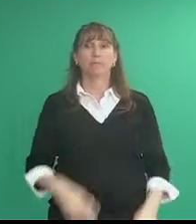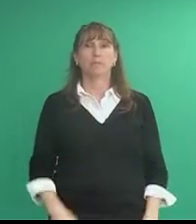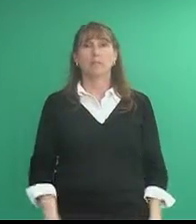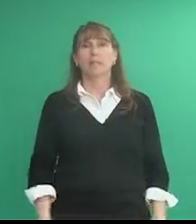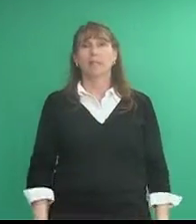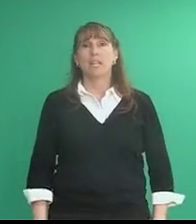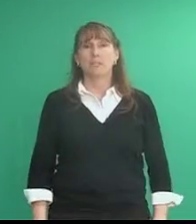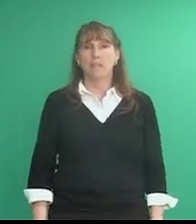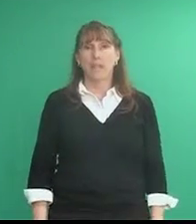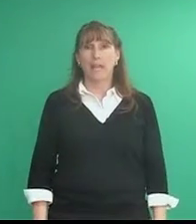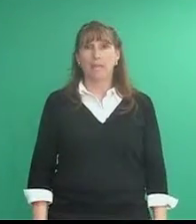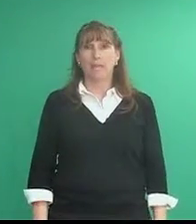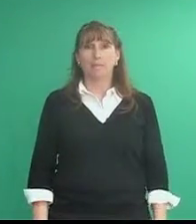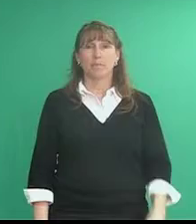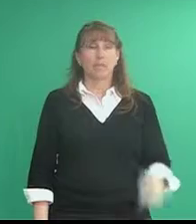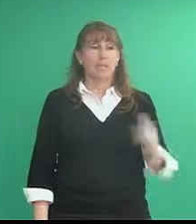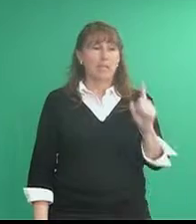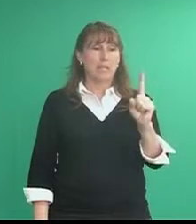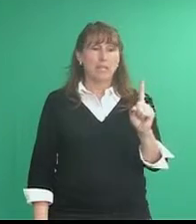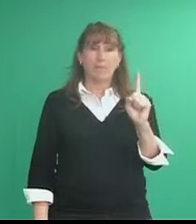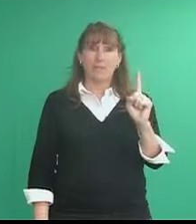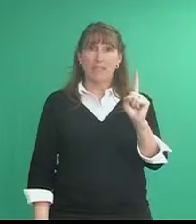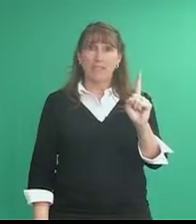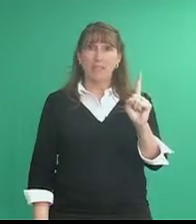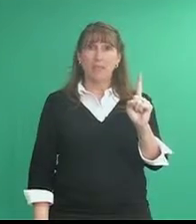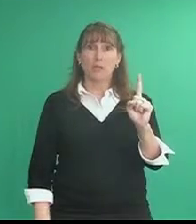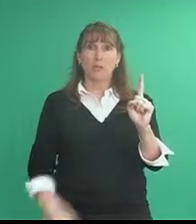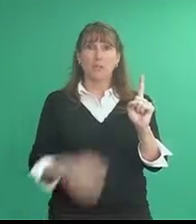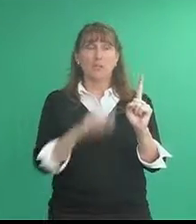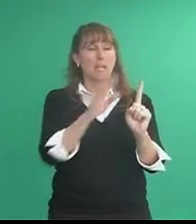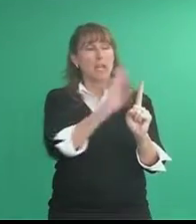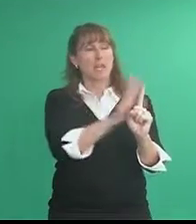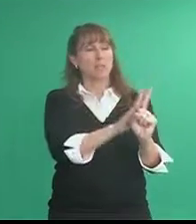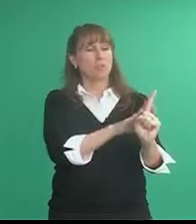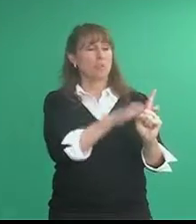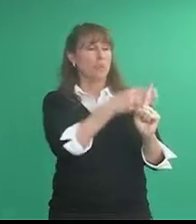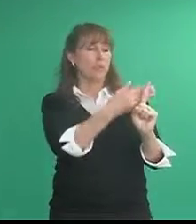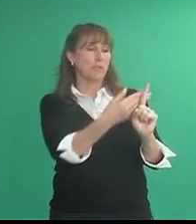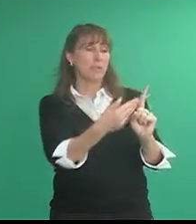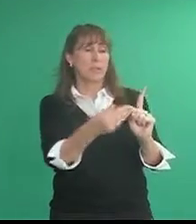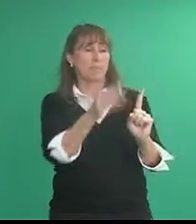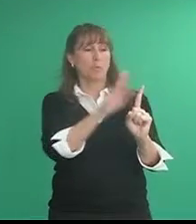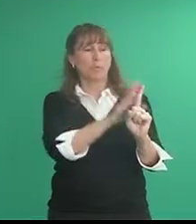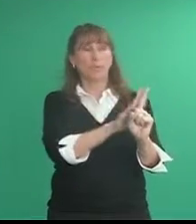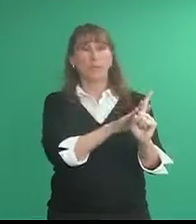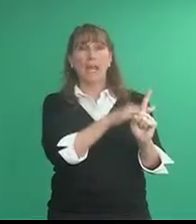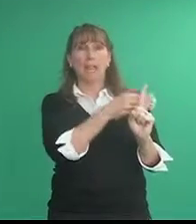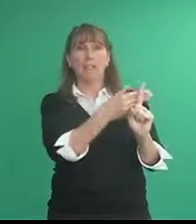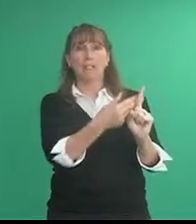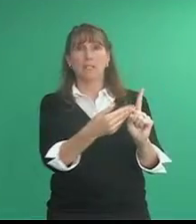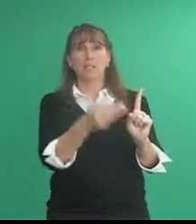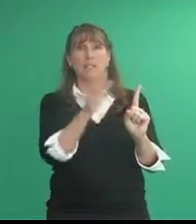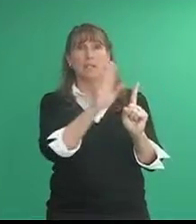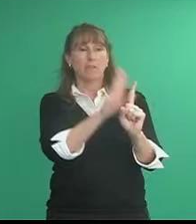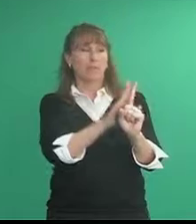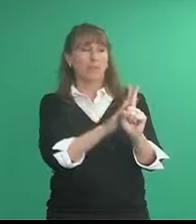flatter it's as if this is the person and you're smothering them with flattery